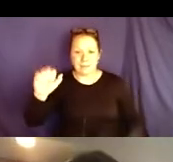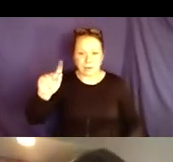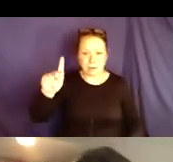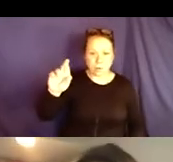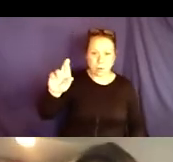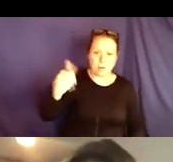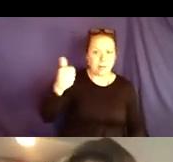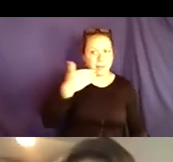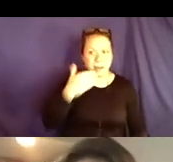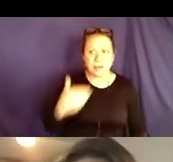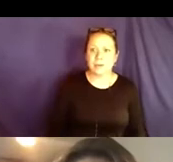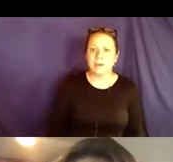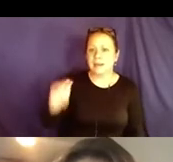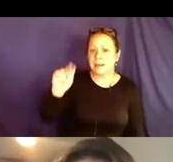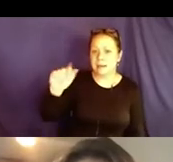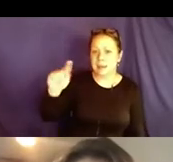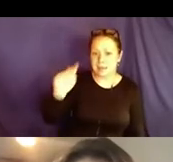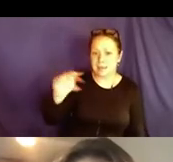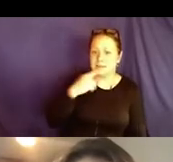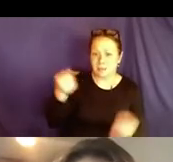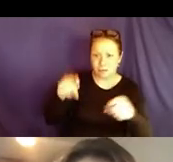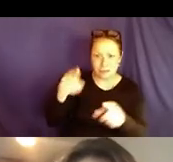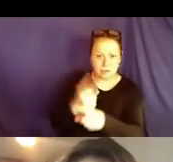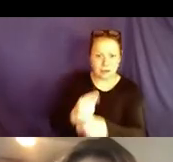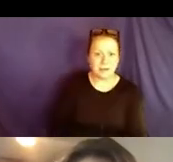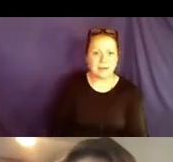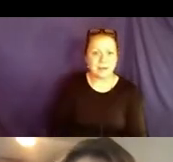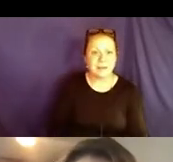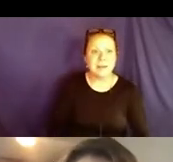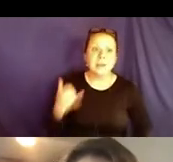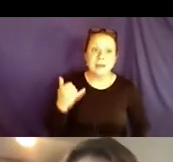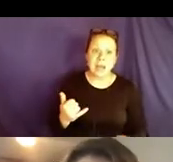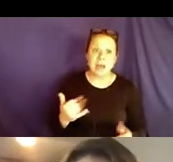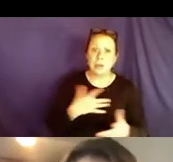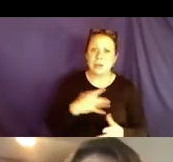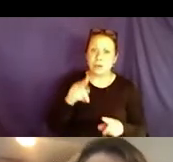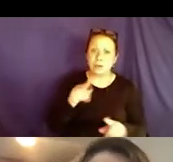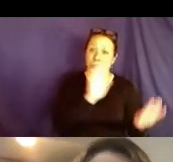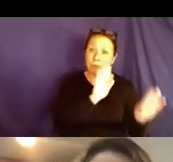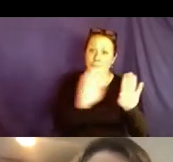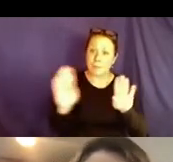others. Sefakor: Thank you. Thank you very much. That was very -- yeah. Nathan